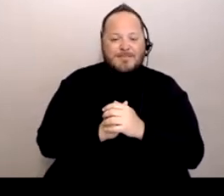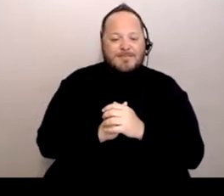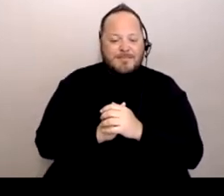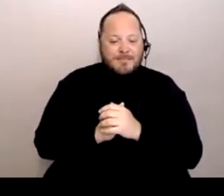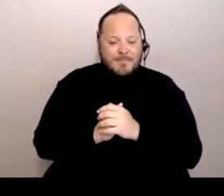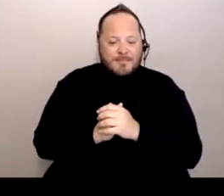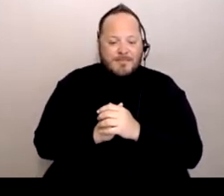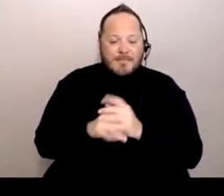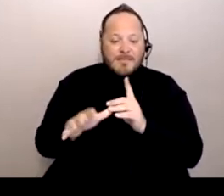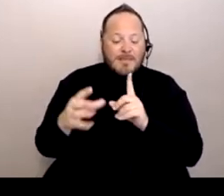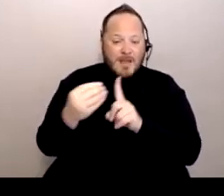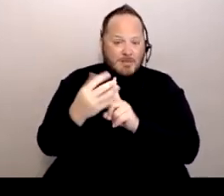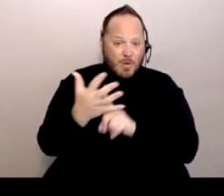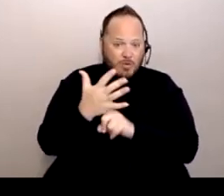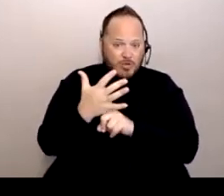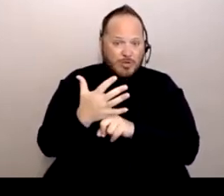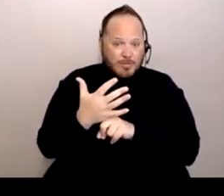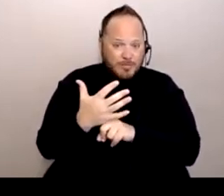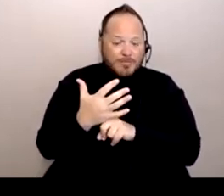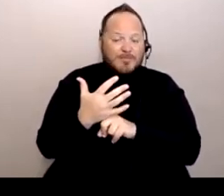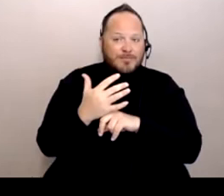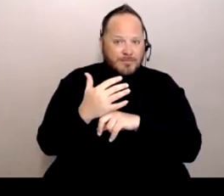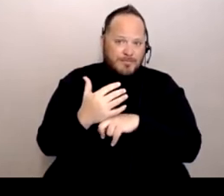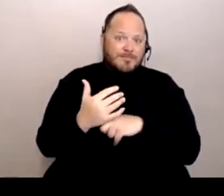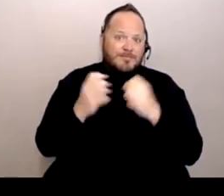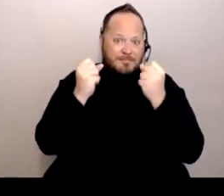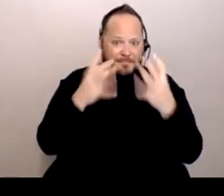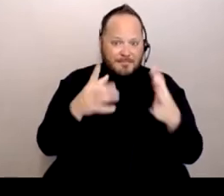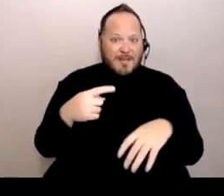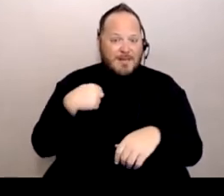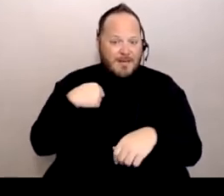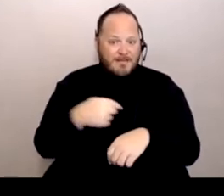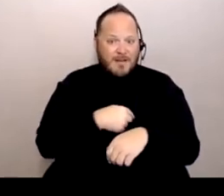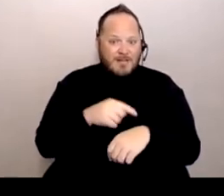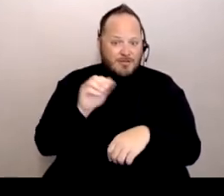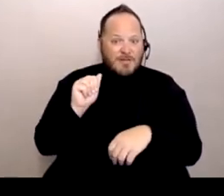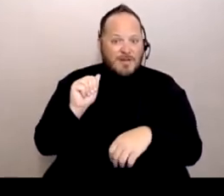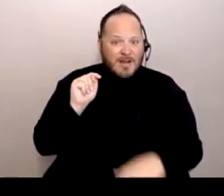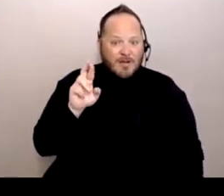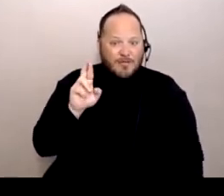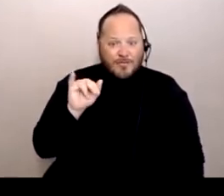A lot of us, we are very, well, we're at risk for becoming exposed,